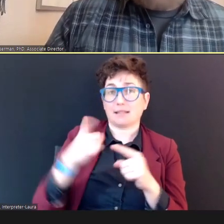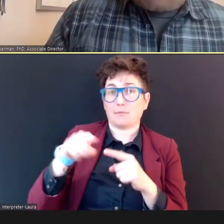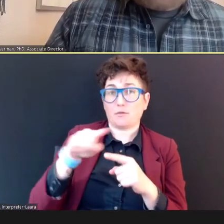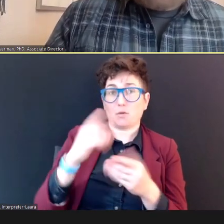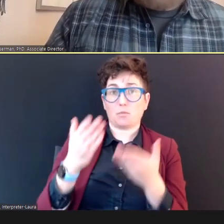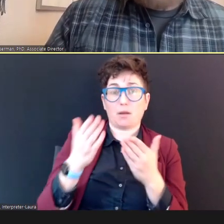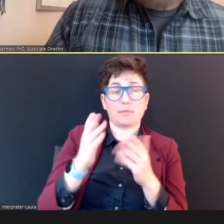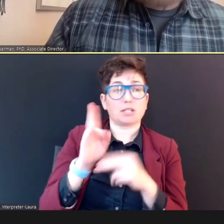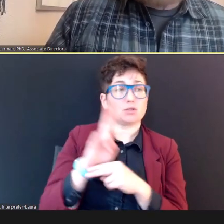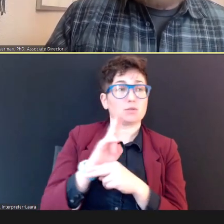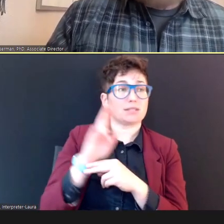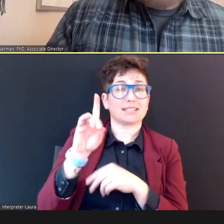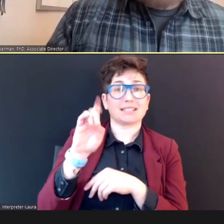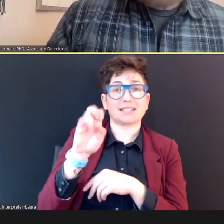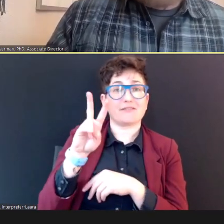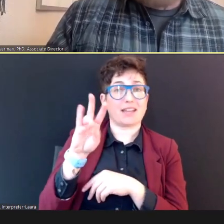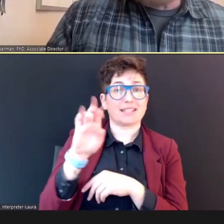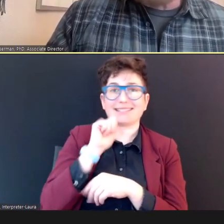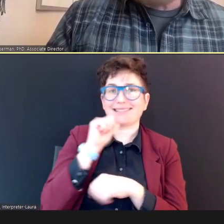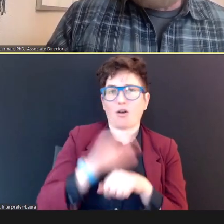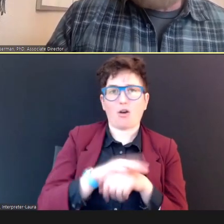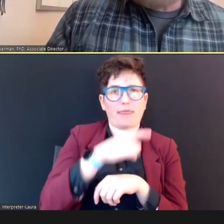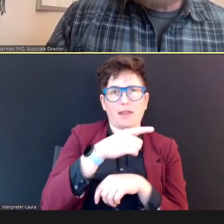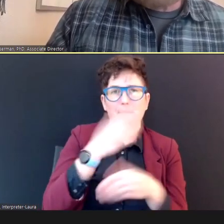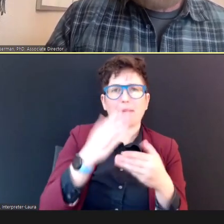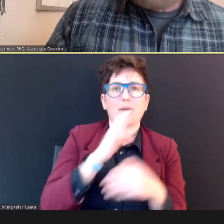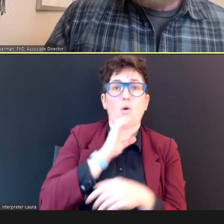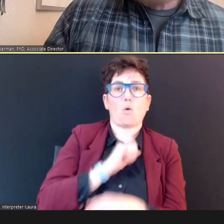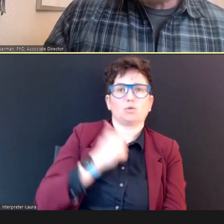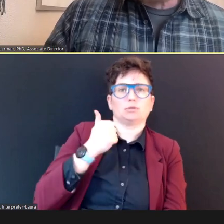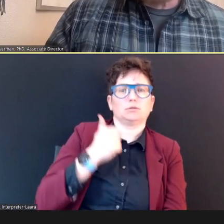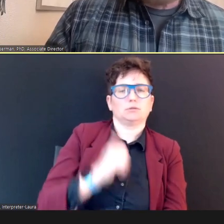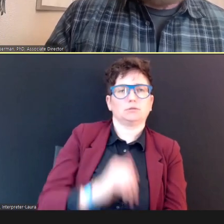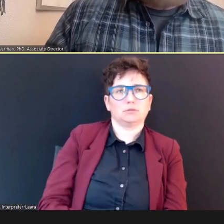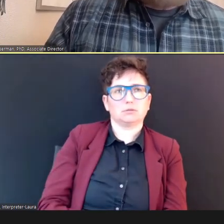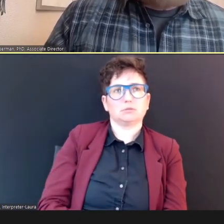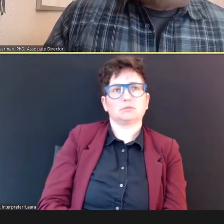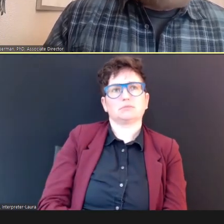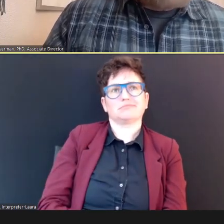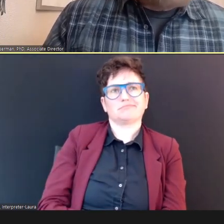up here that are older models that are no longer being sold.